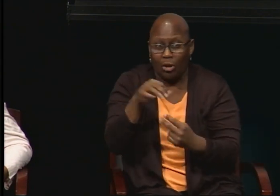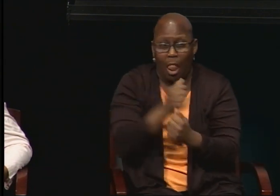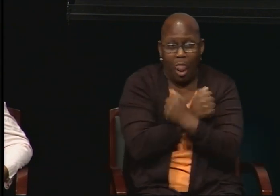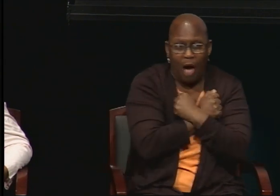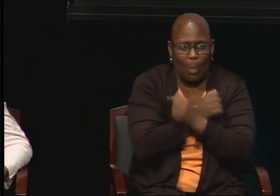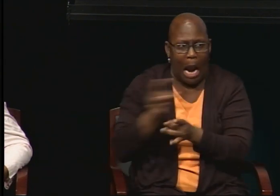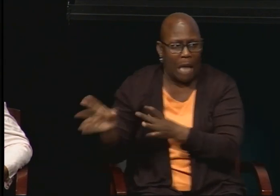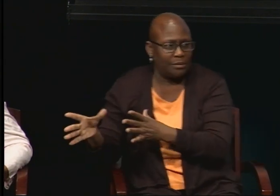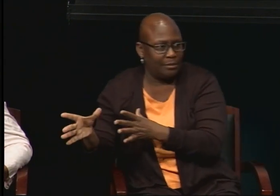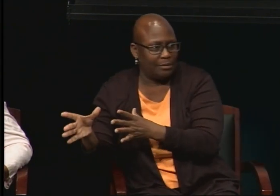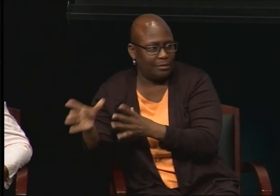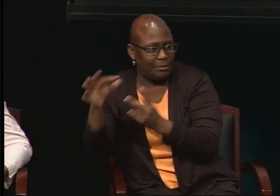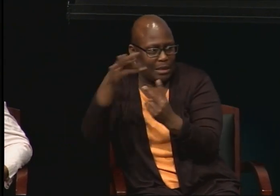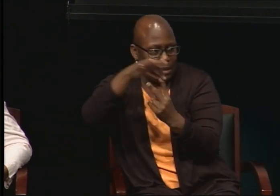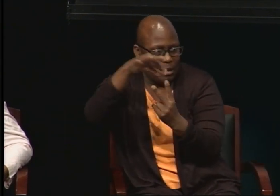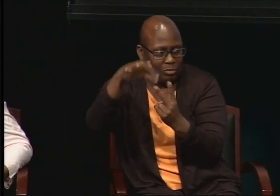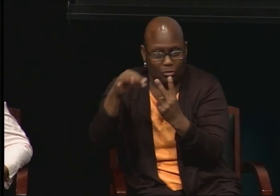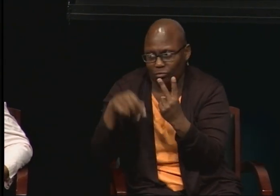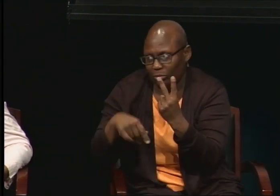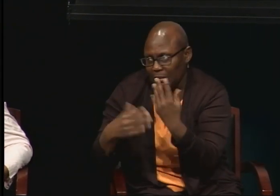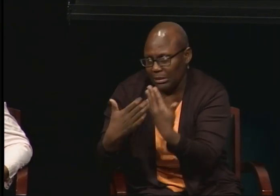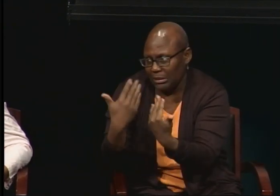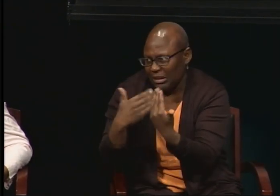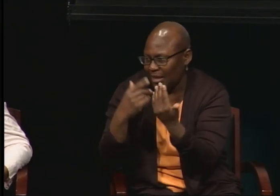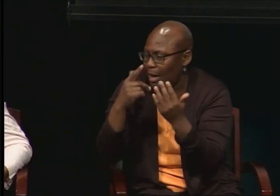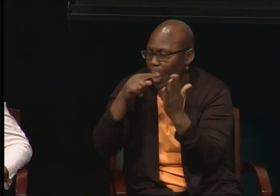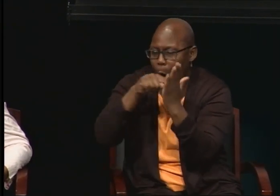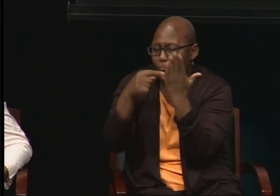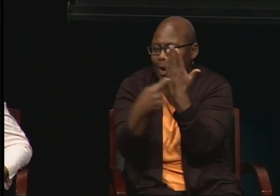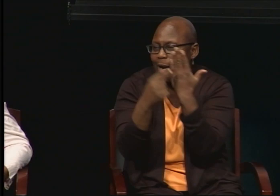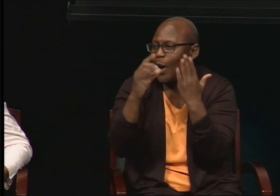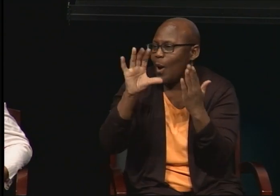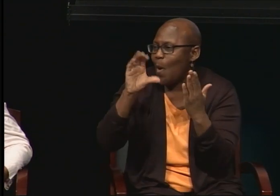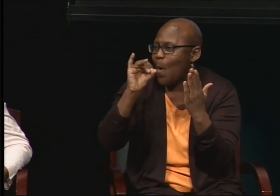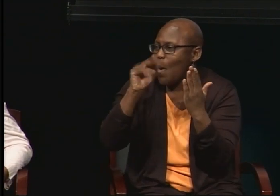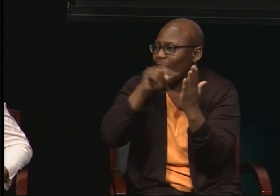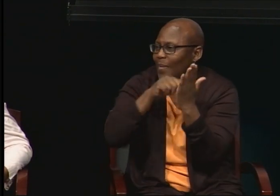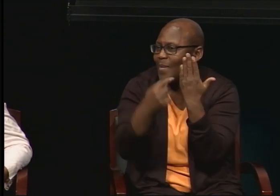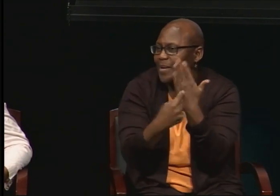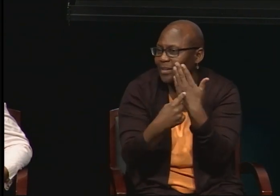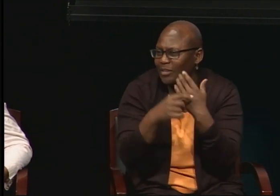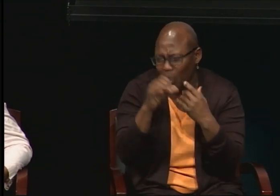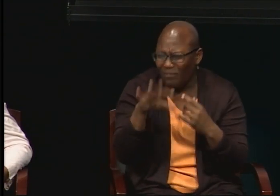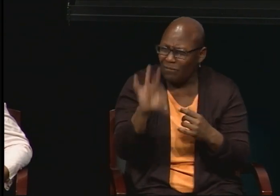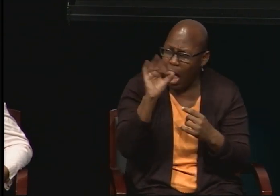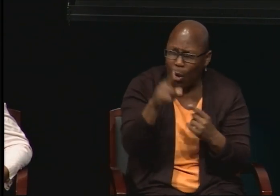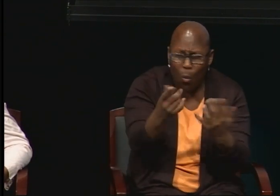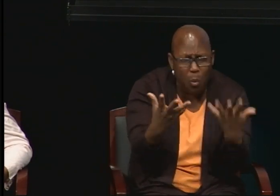You have to know that. You have to find out what it is and go until you reach the end. You will face obstacles and frustrations